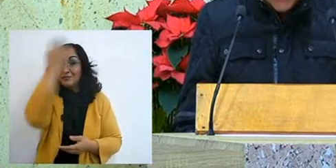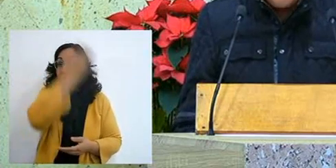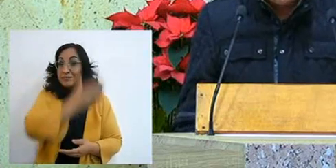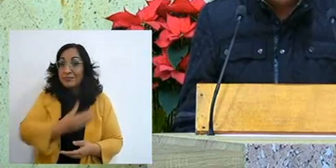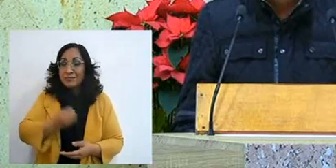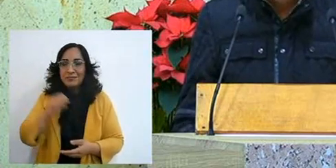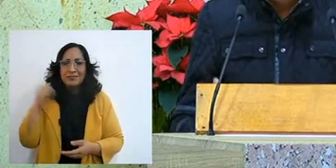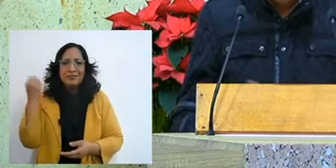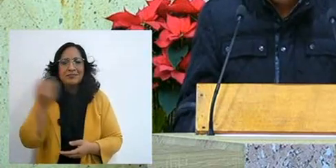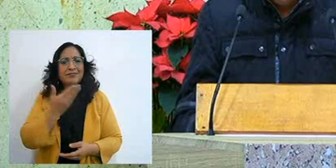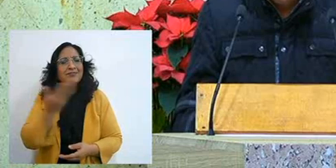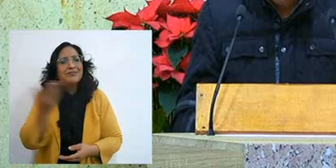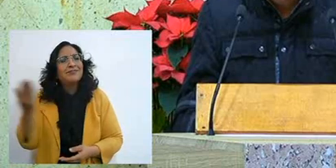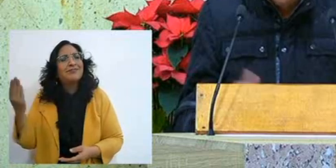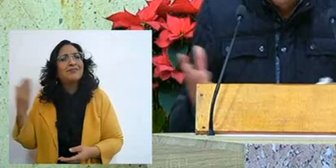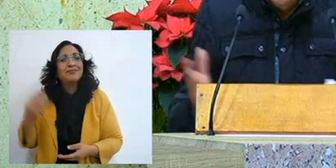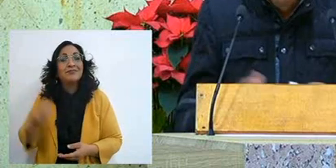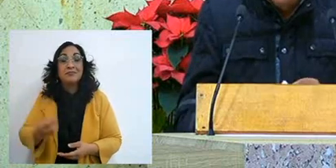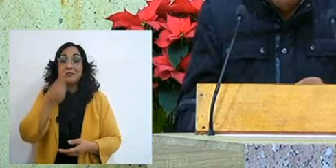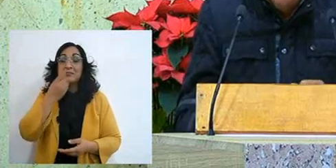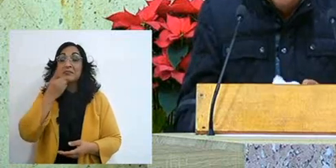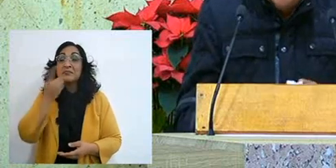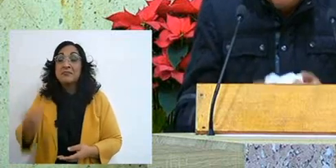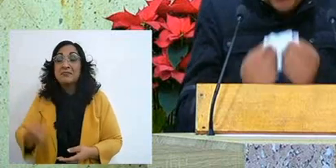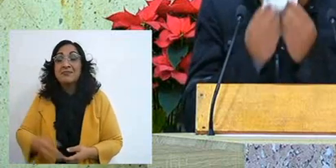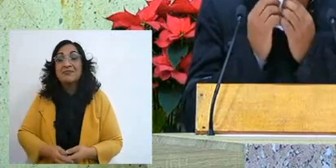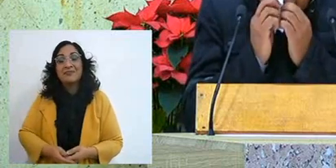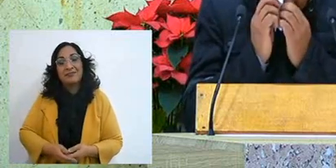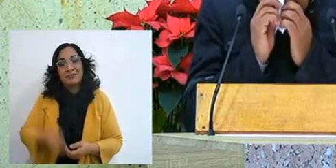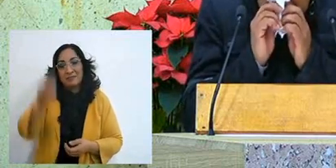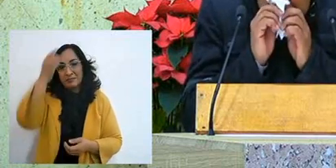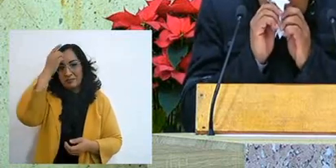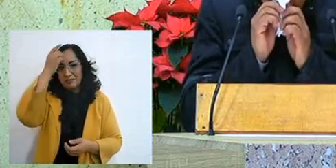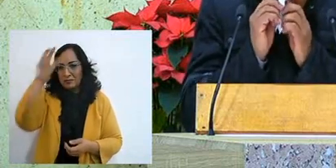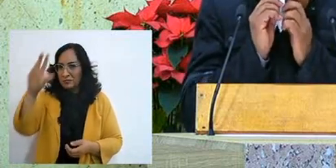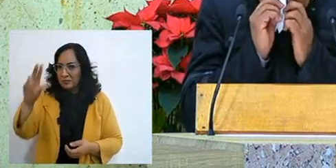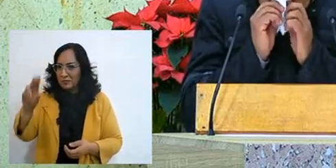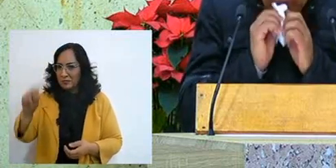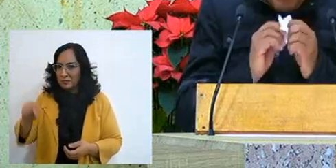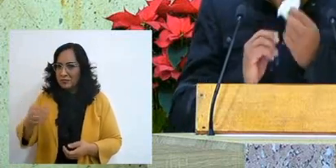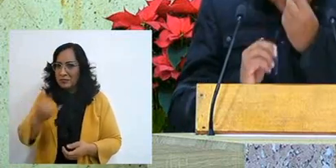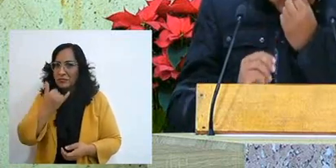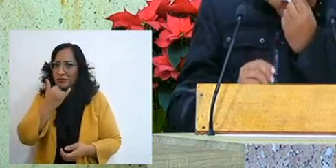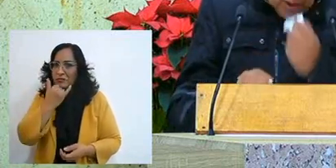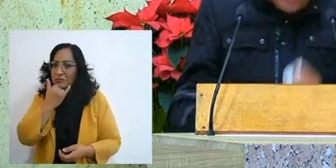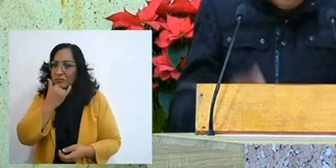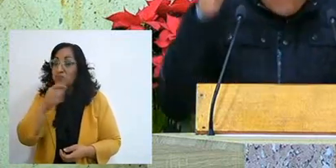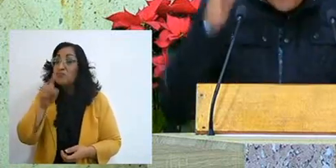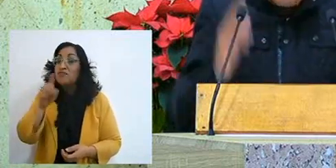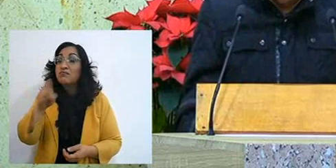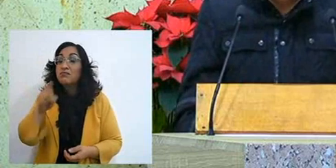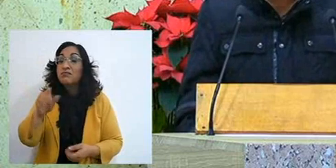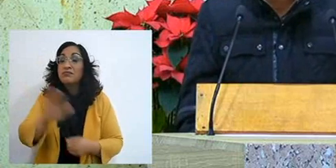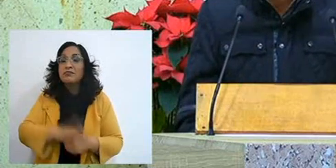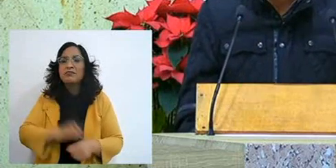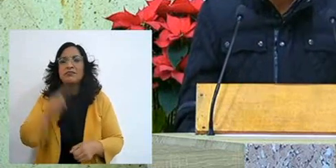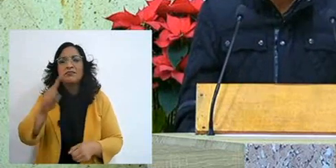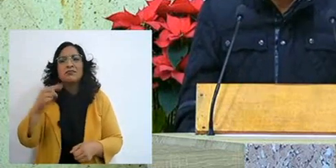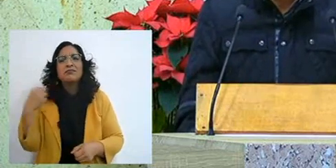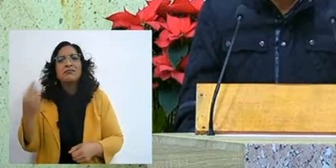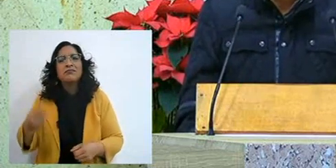is that the Lord God is not going to forgive you, because you are a sinful man,